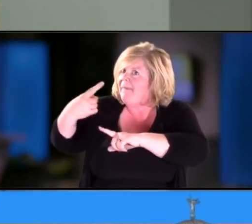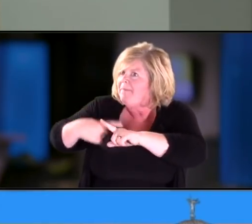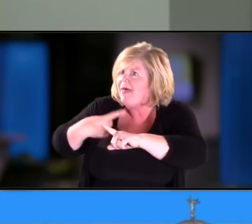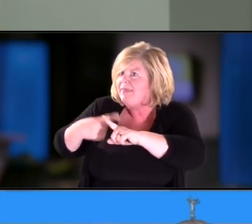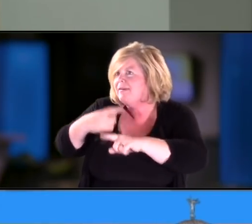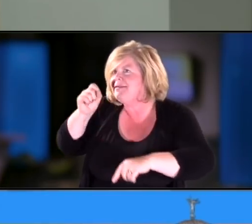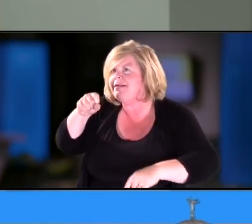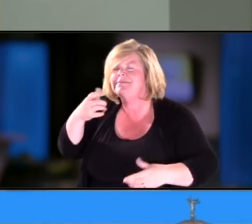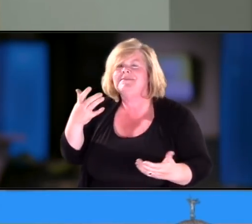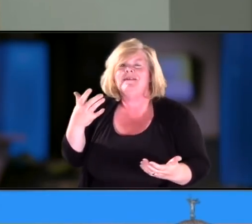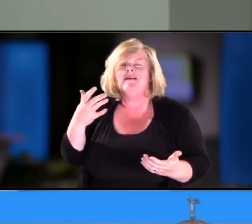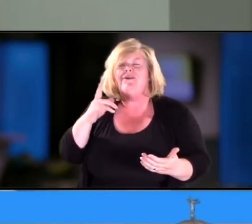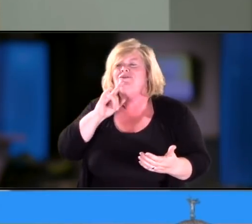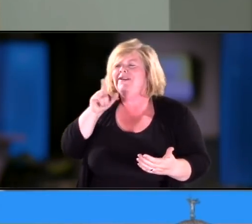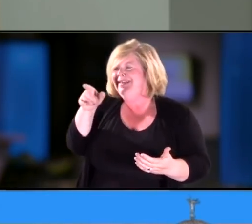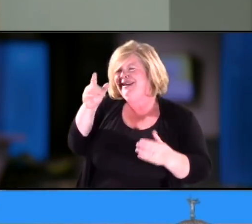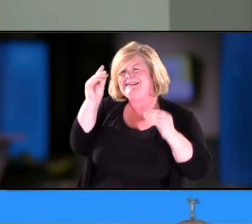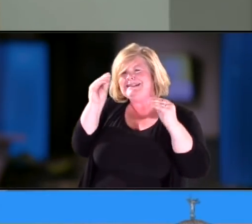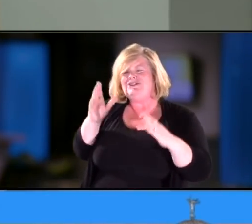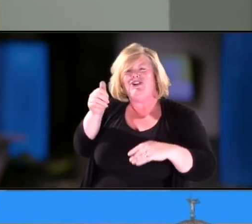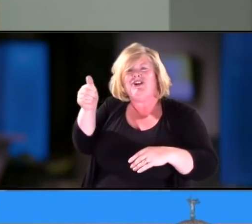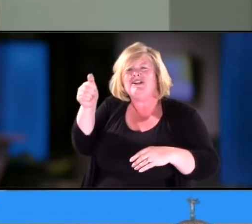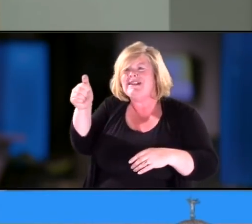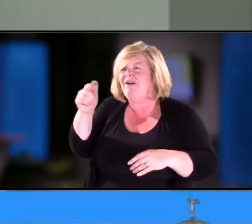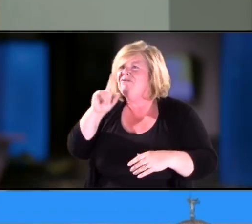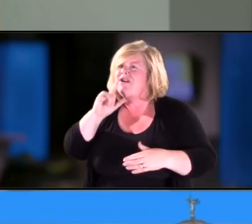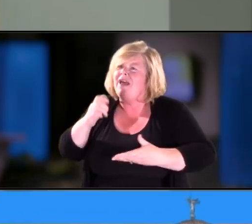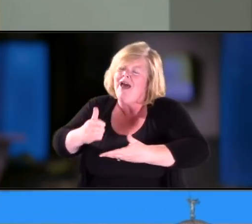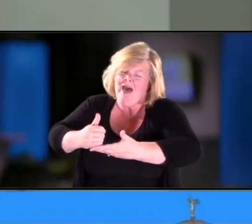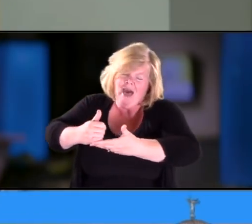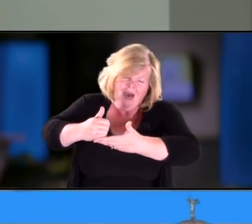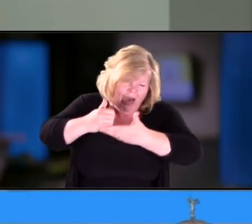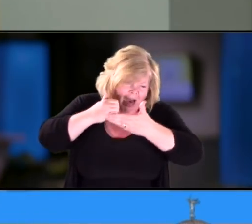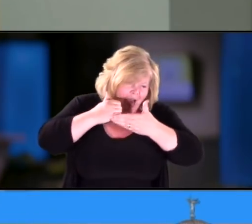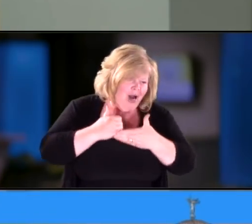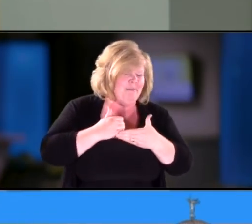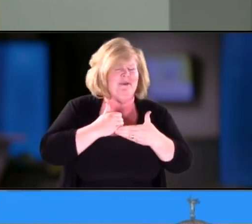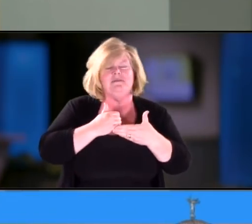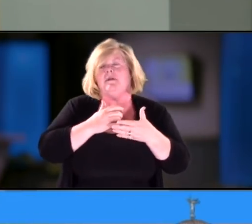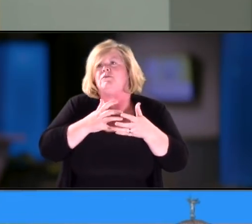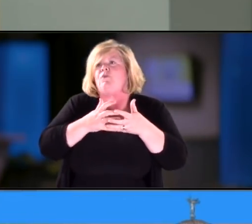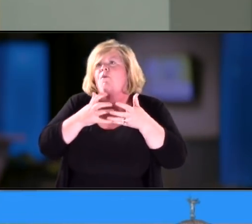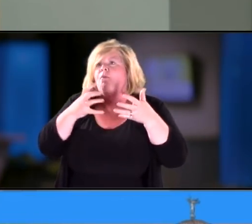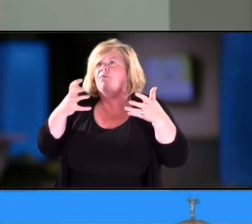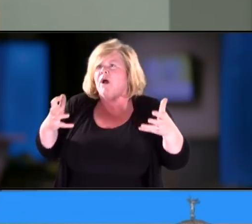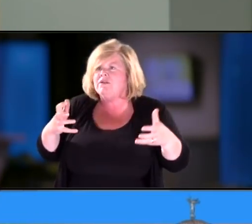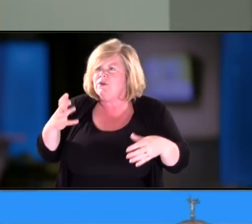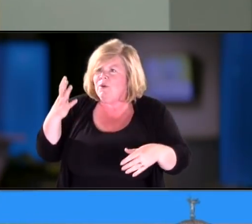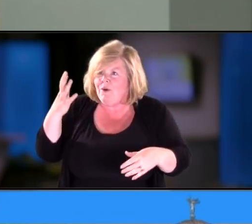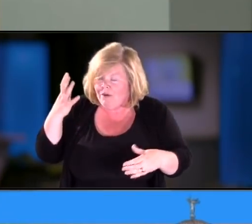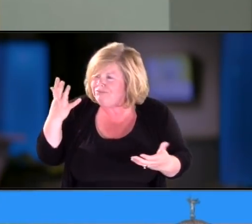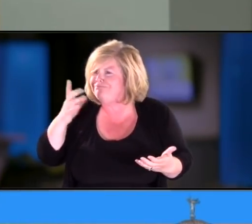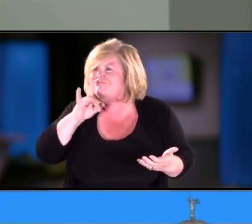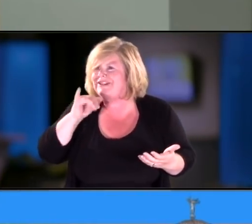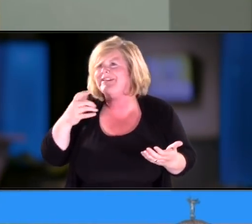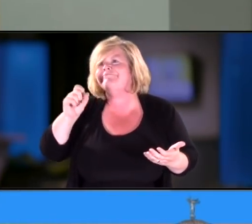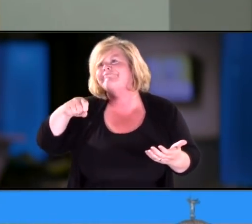And Mary Ann goes above and beyond anything that should ever be expected of her just because it is literally one visit a month.